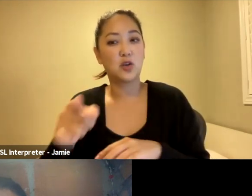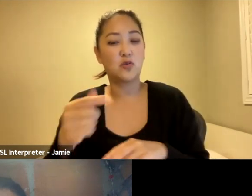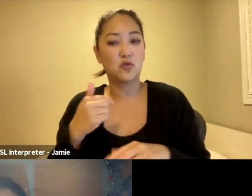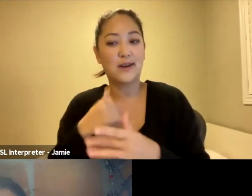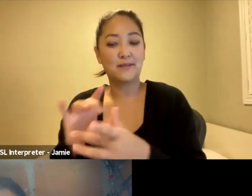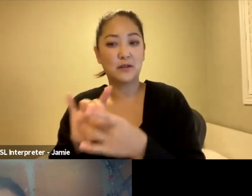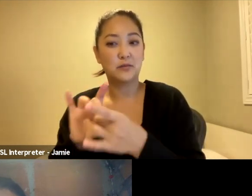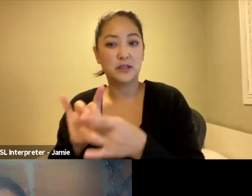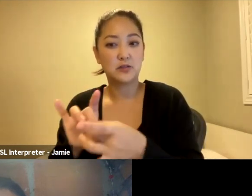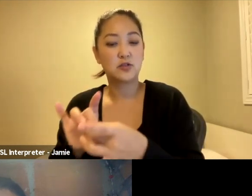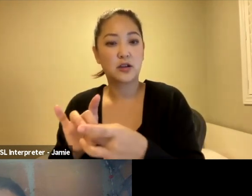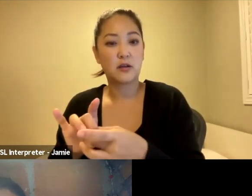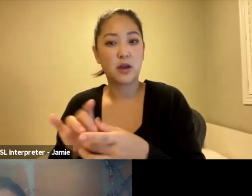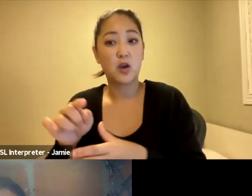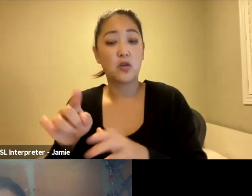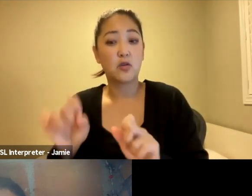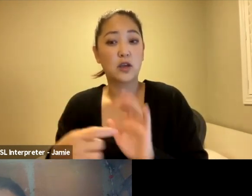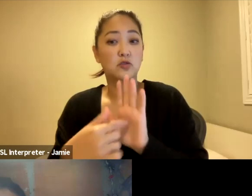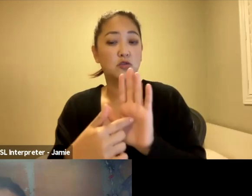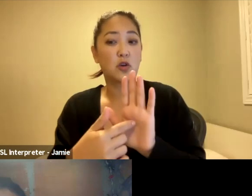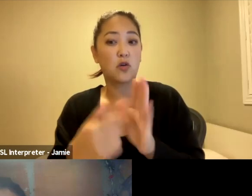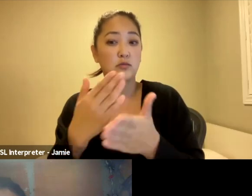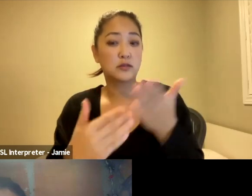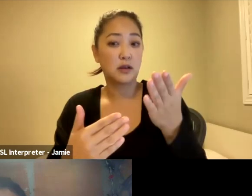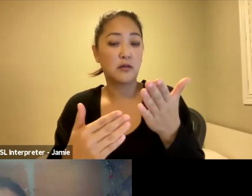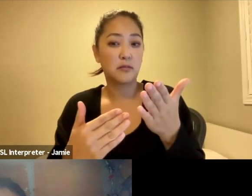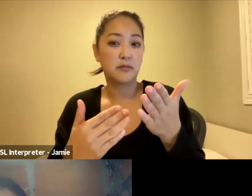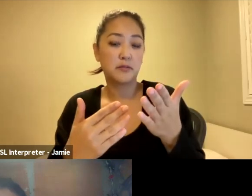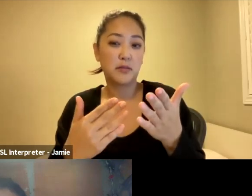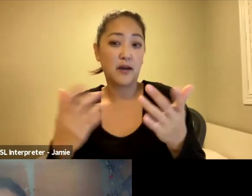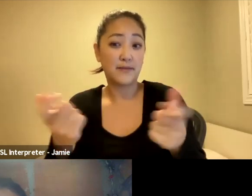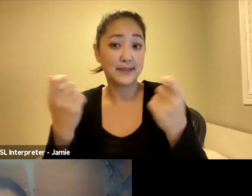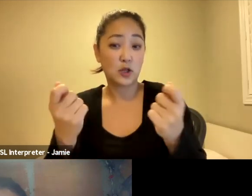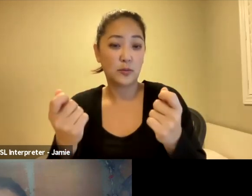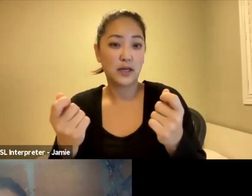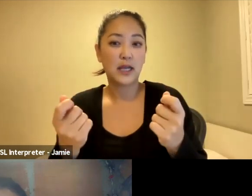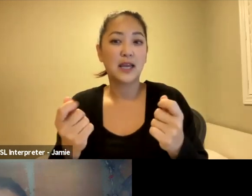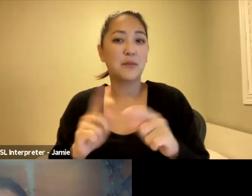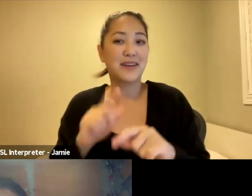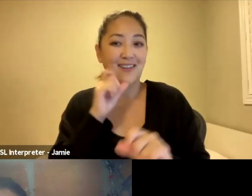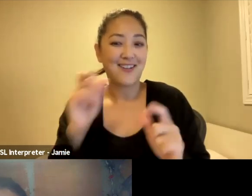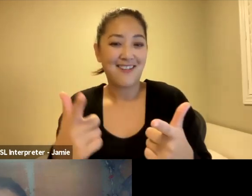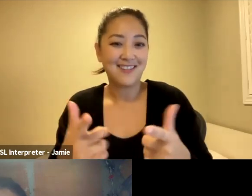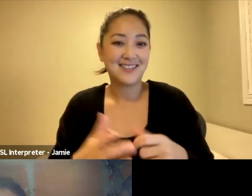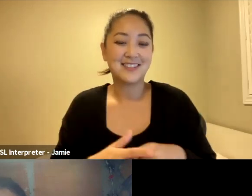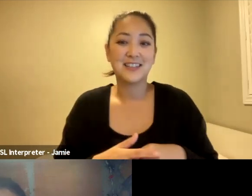you could show some parts of the ceremony, but you didn't show everything. And then you utilized, for myself and my interpretation, you utilized